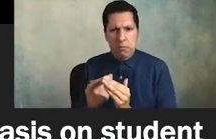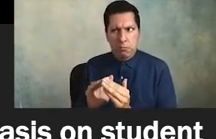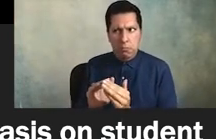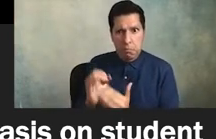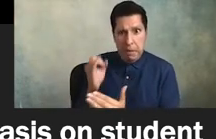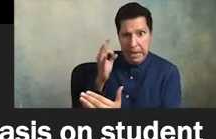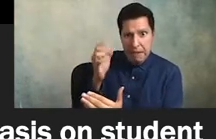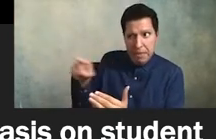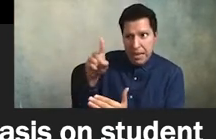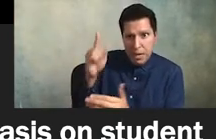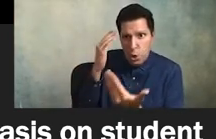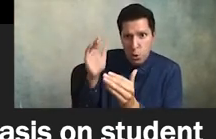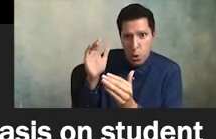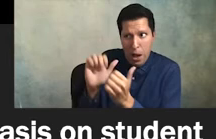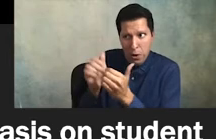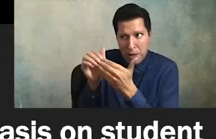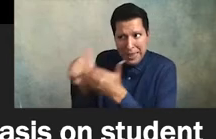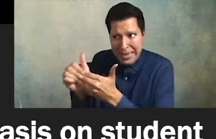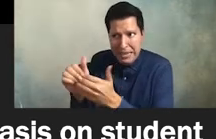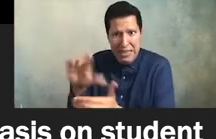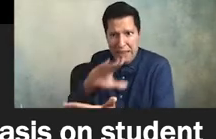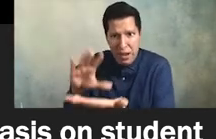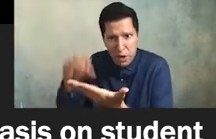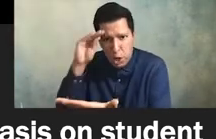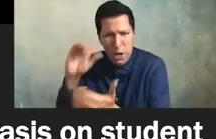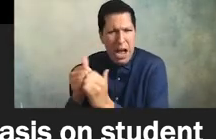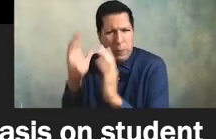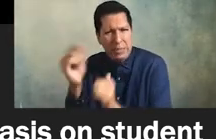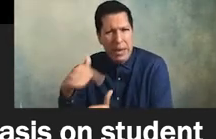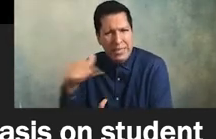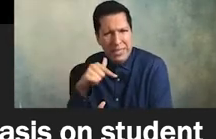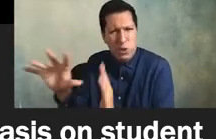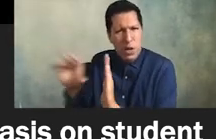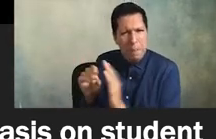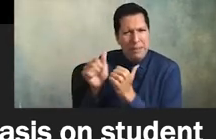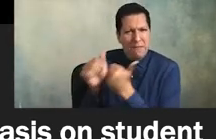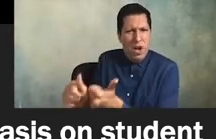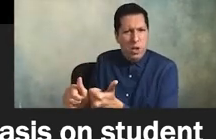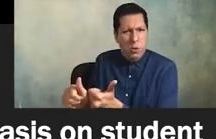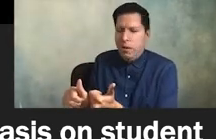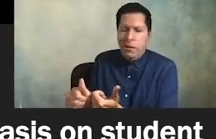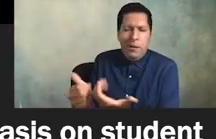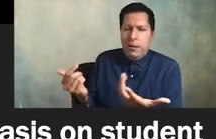talked about because they never learned right so look we can't jump on the uh you know declaring